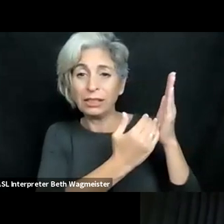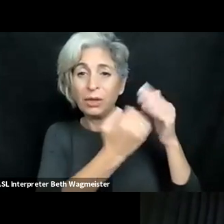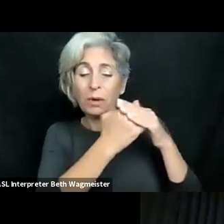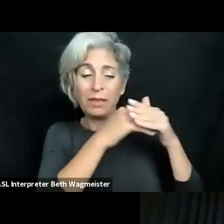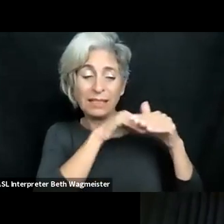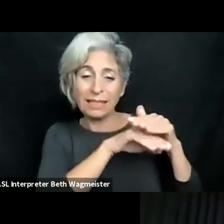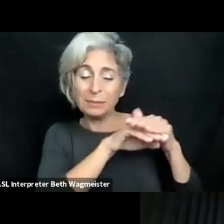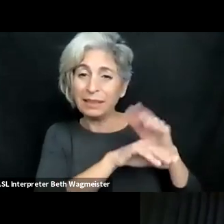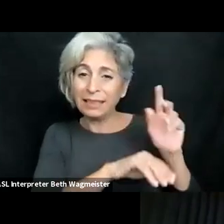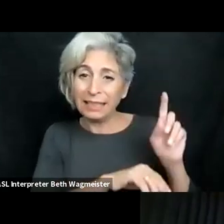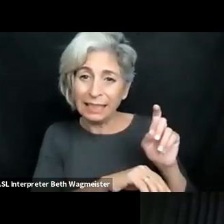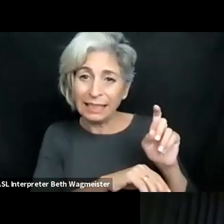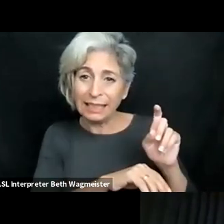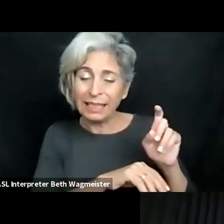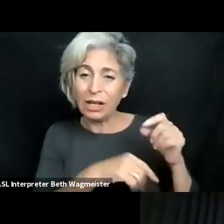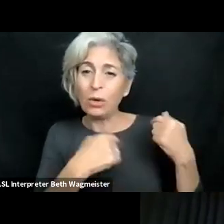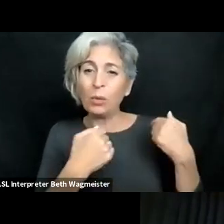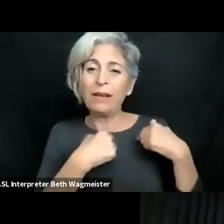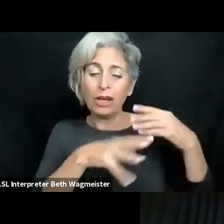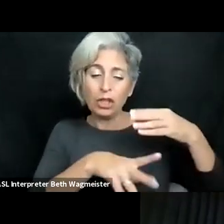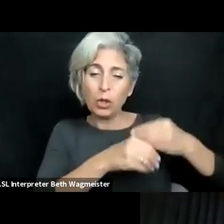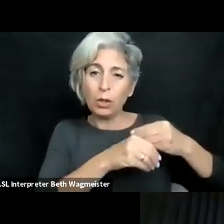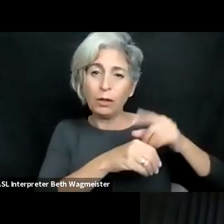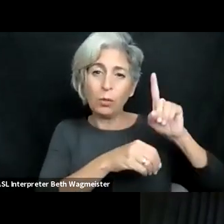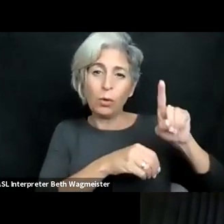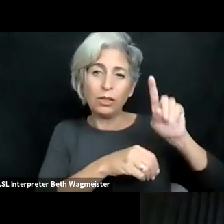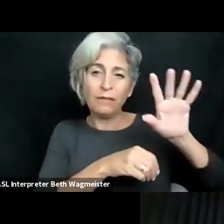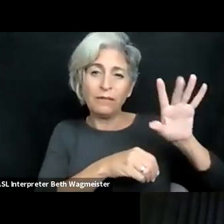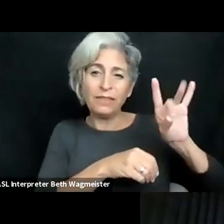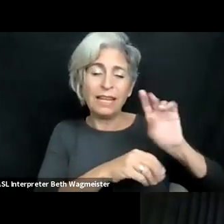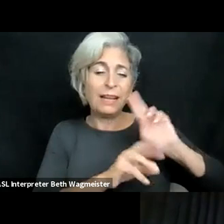question was, that university you are familiar with offer